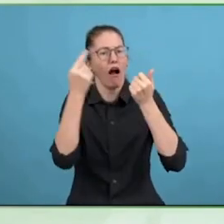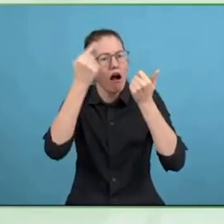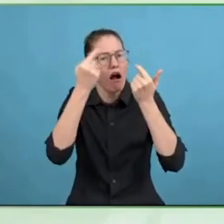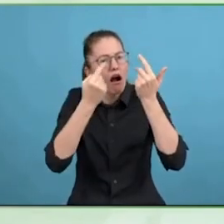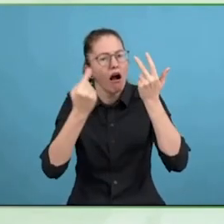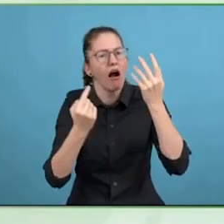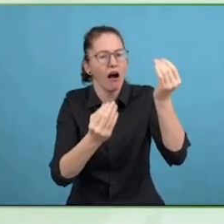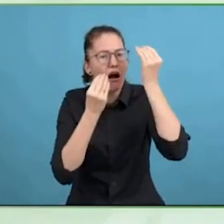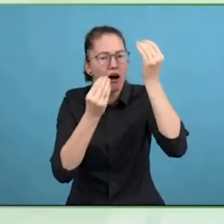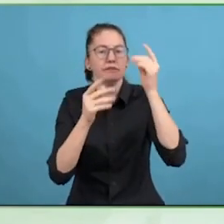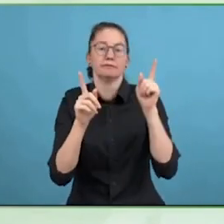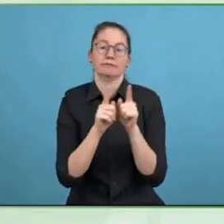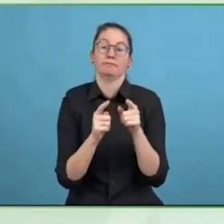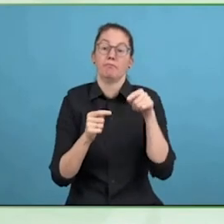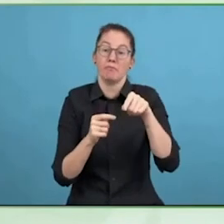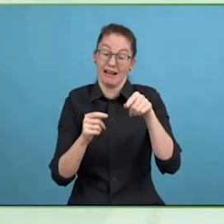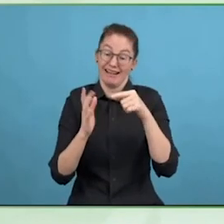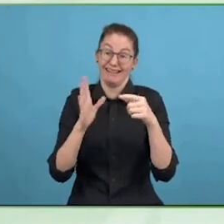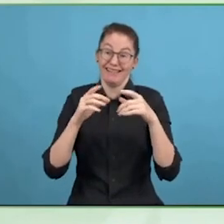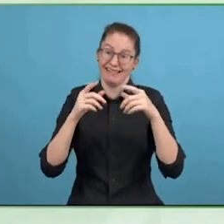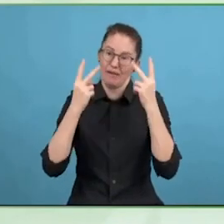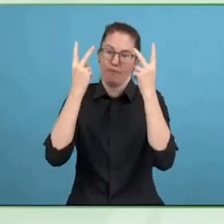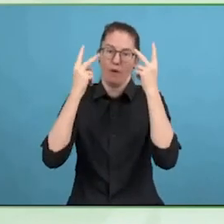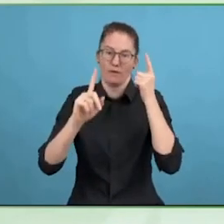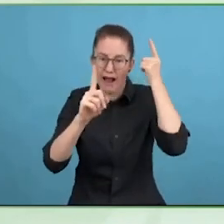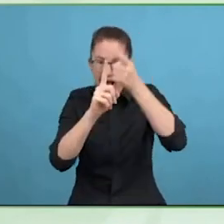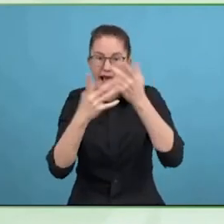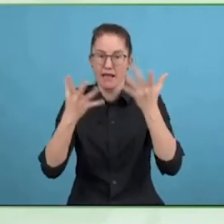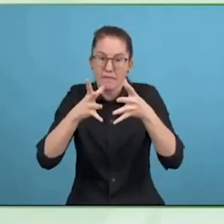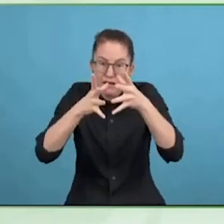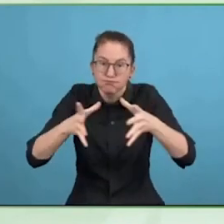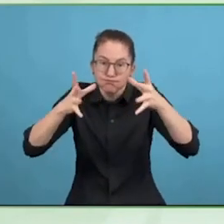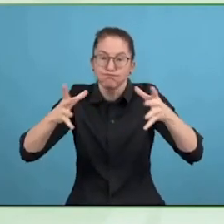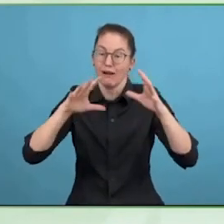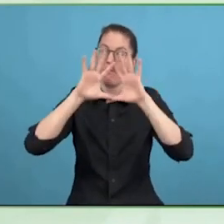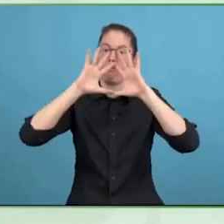very much important, barrier number one is the language.